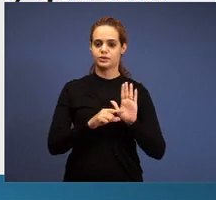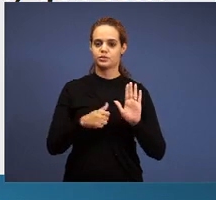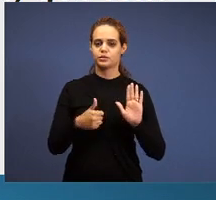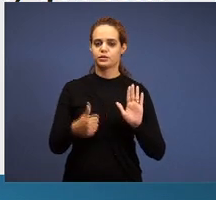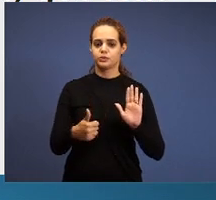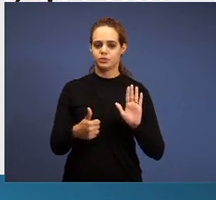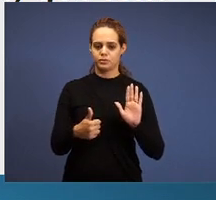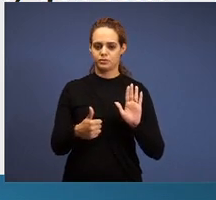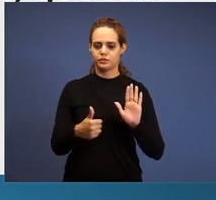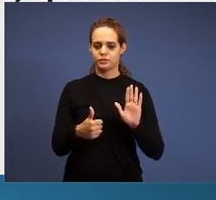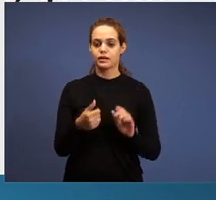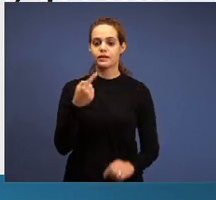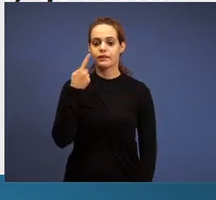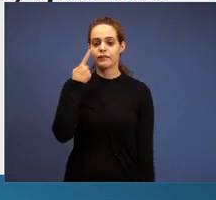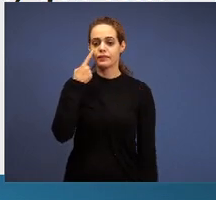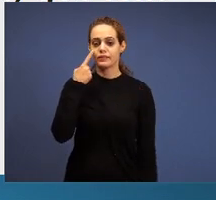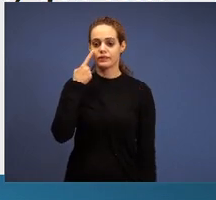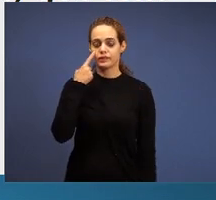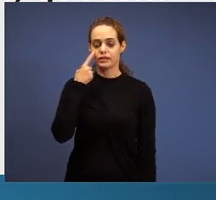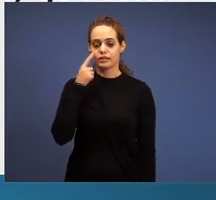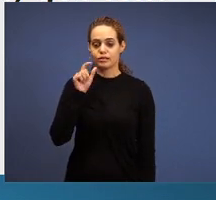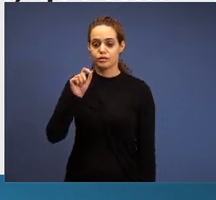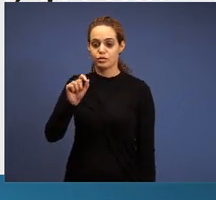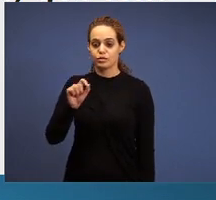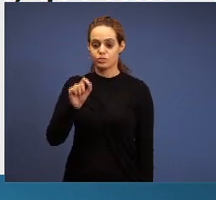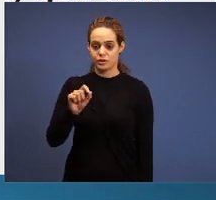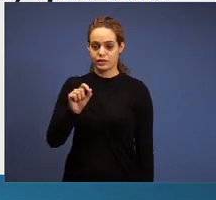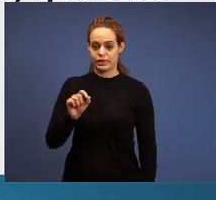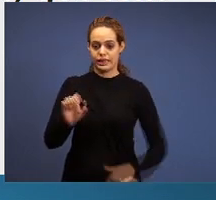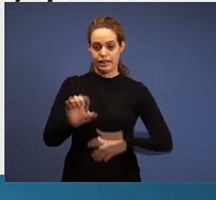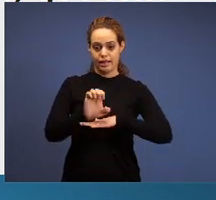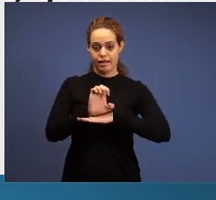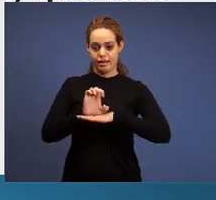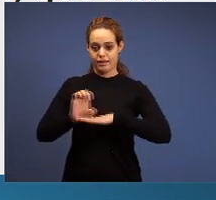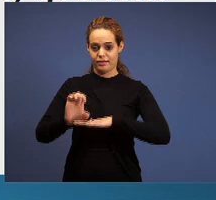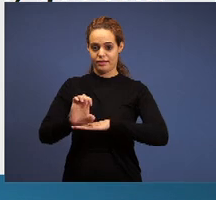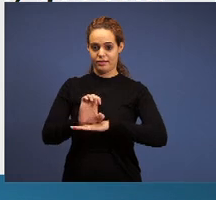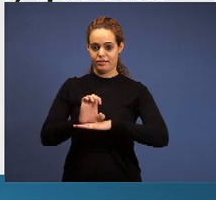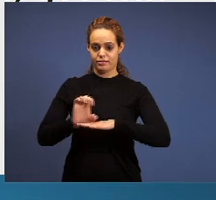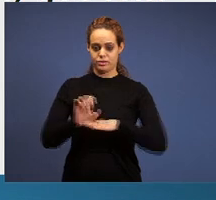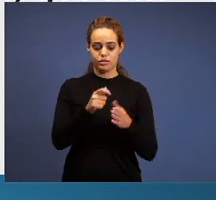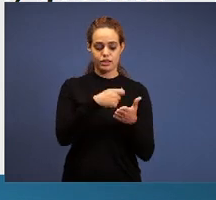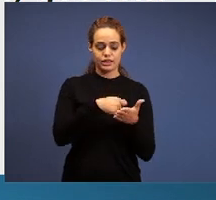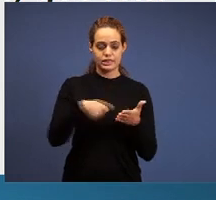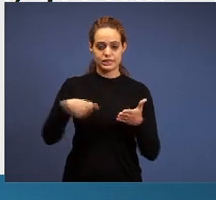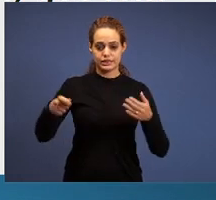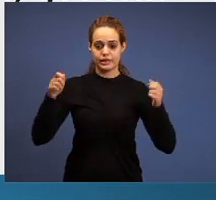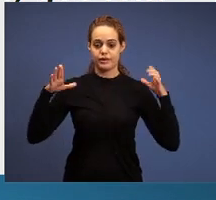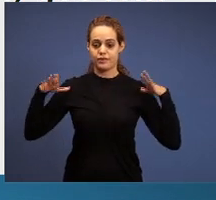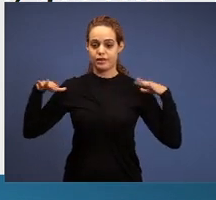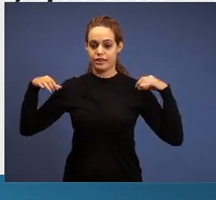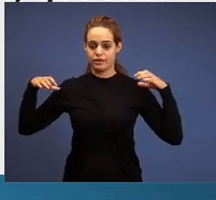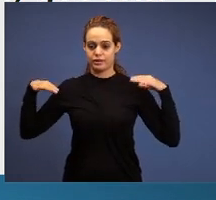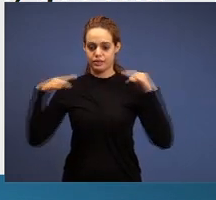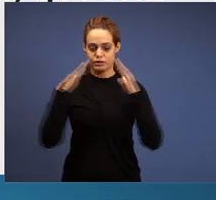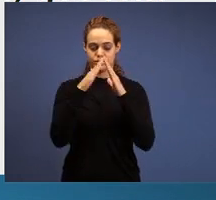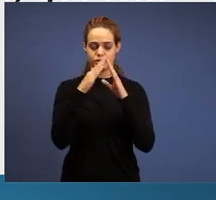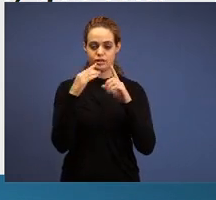exactly the expression: Ephesus. “To the angel of the church in Ephesus write, therefore